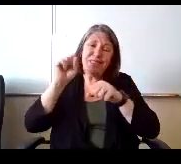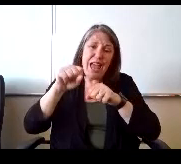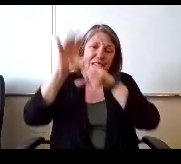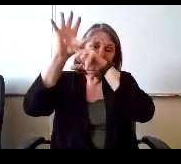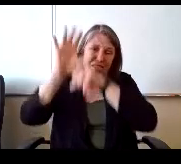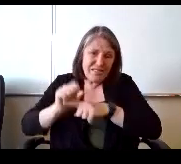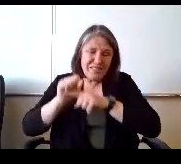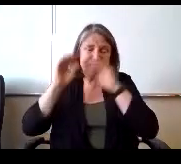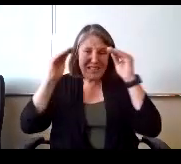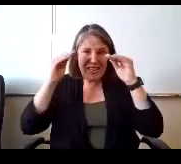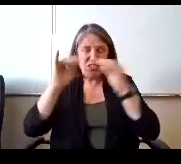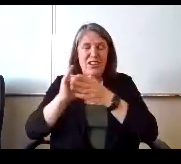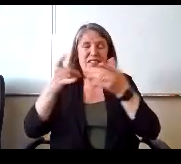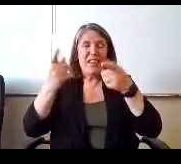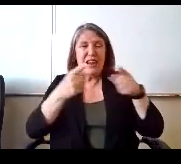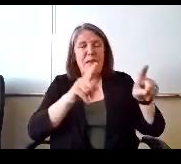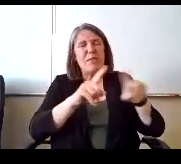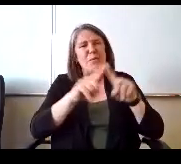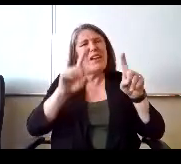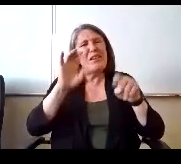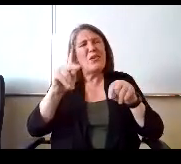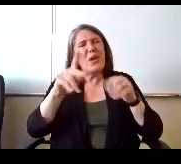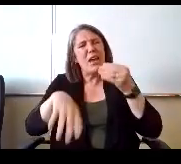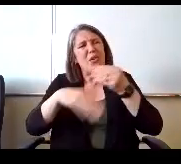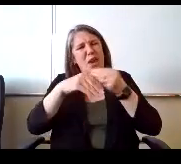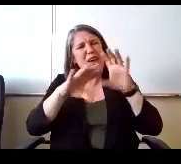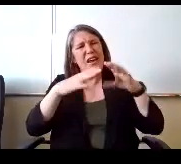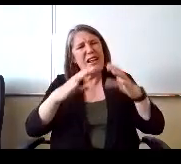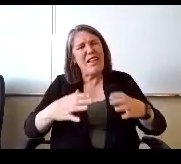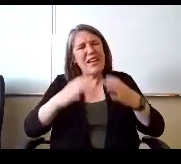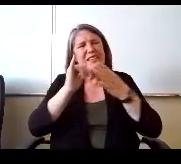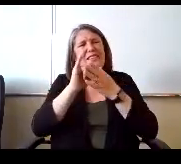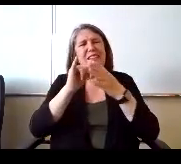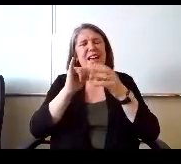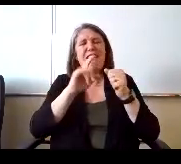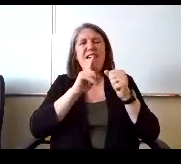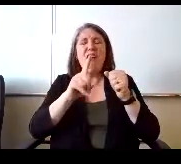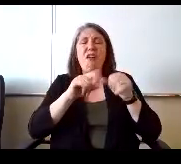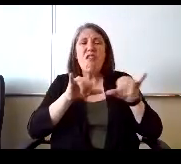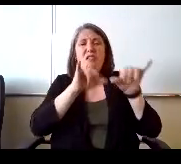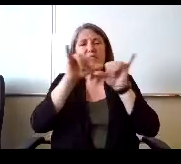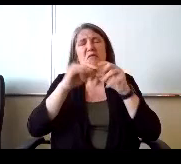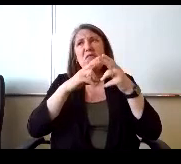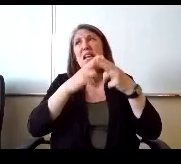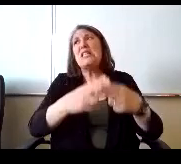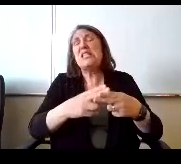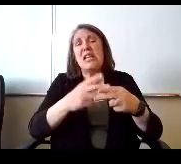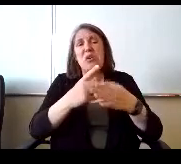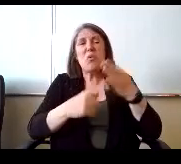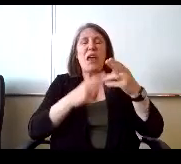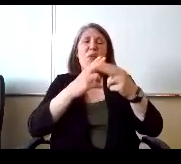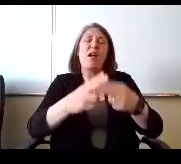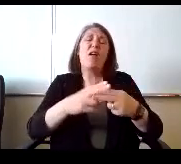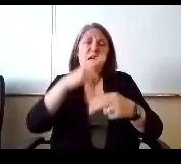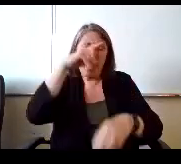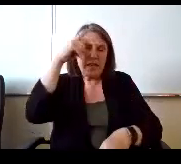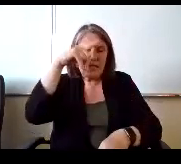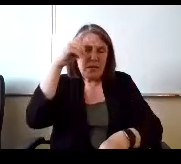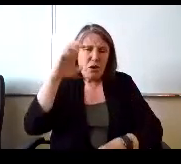it's OK to also have classes that are considered. What I consider summer enrichment classes.